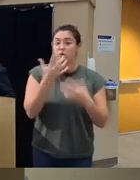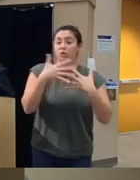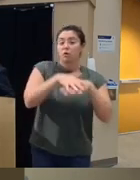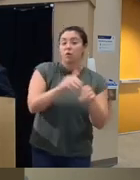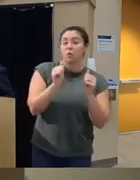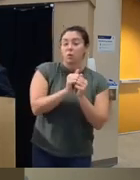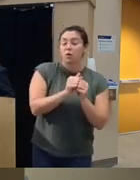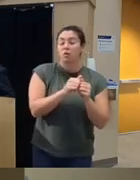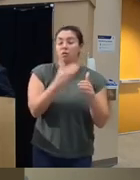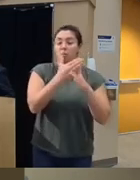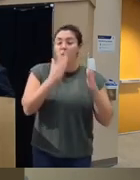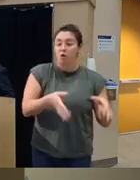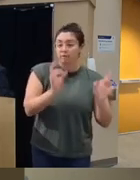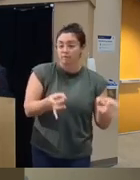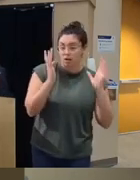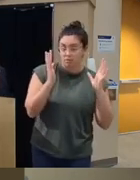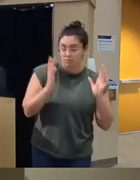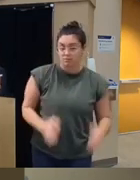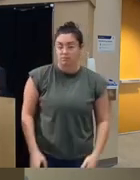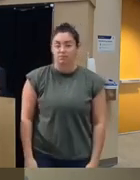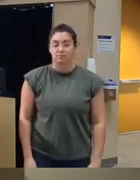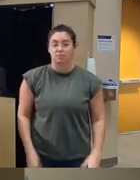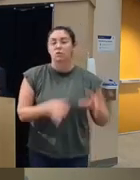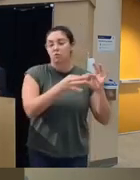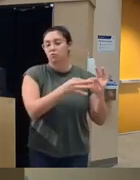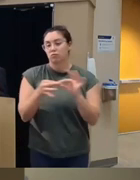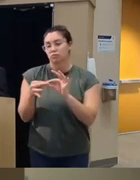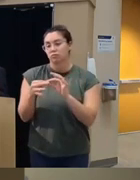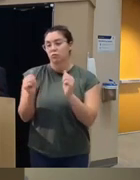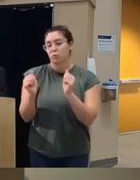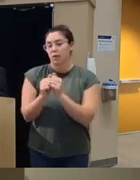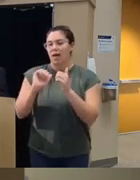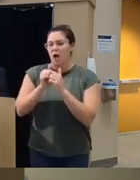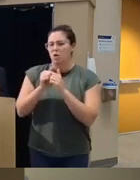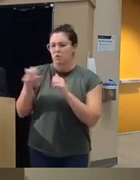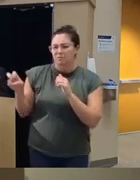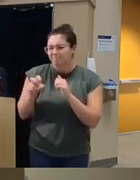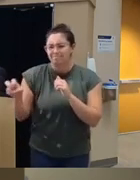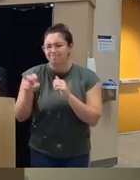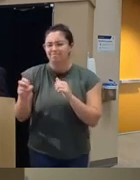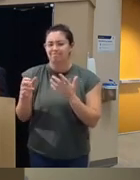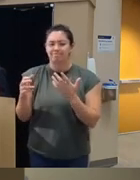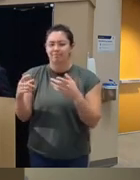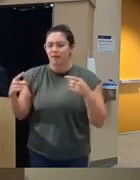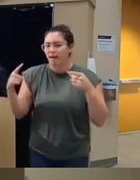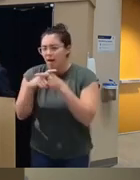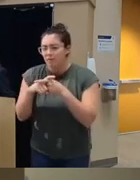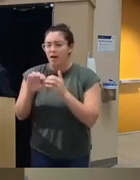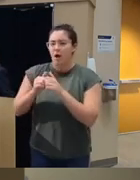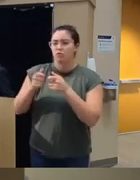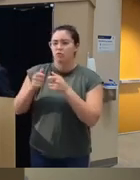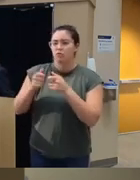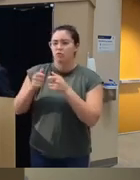partner violence um linked to how to navigate conflicts how to how to man manage their anger and